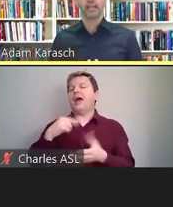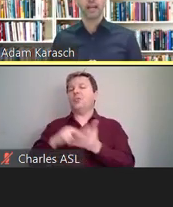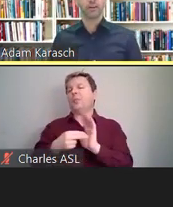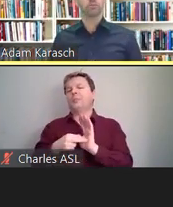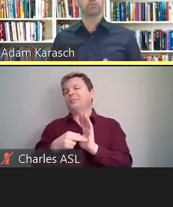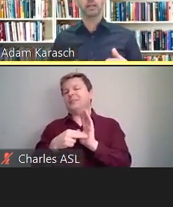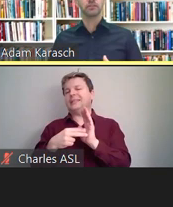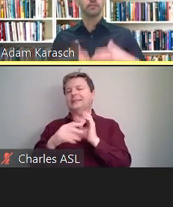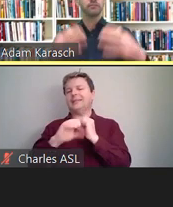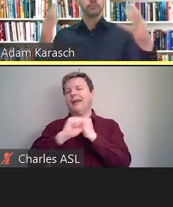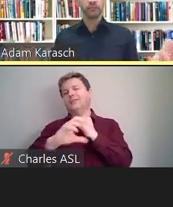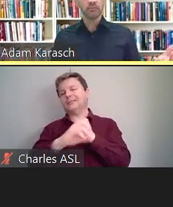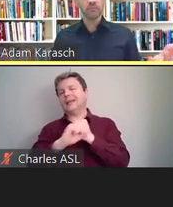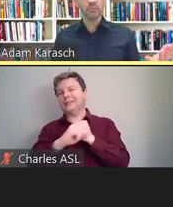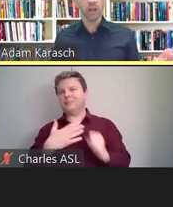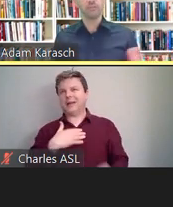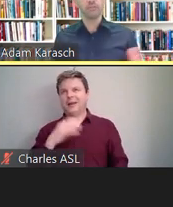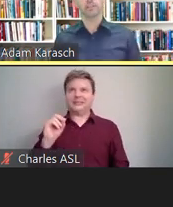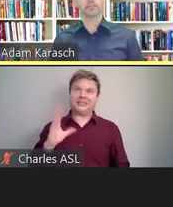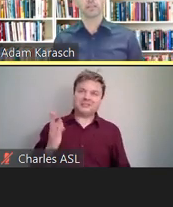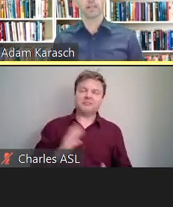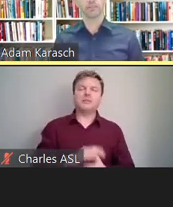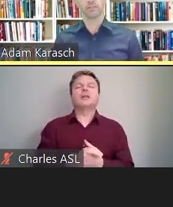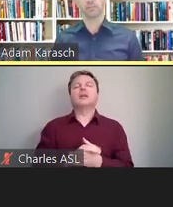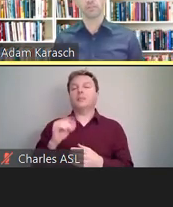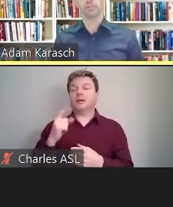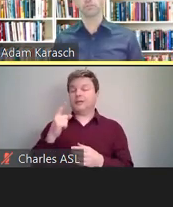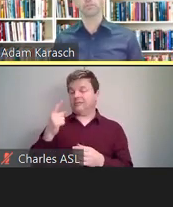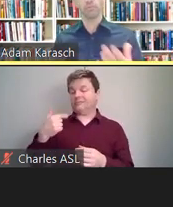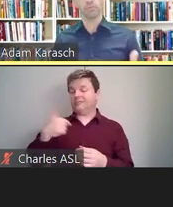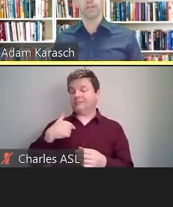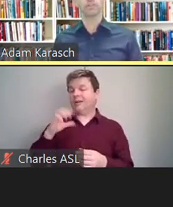that Karasch provides all of these services to corporations,